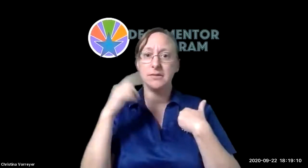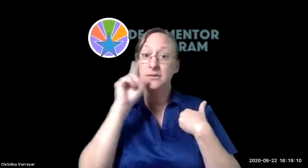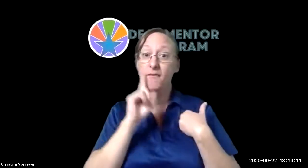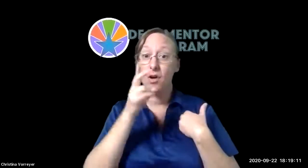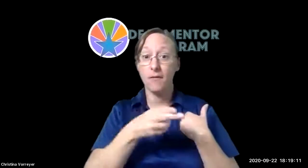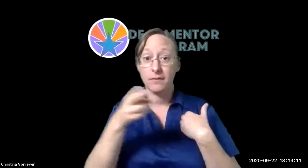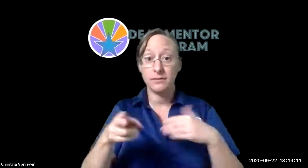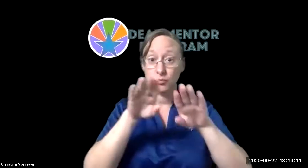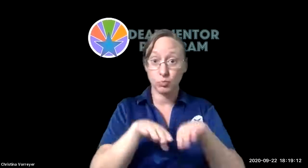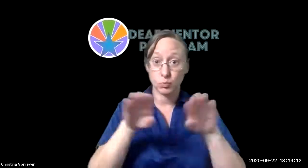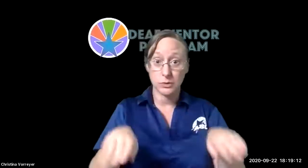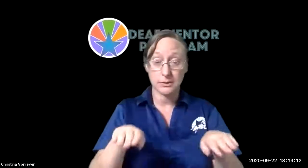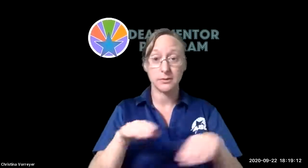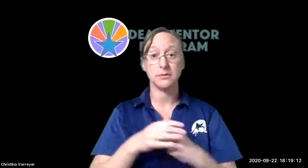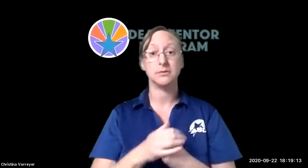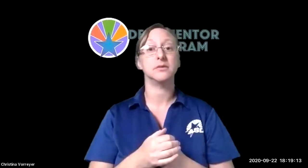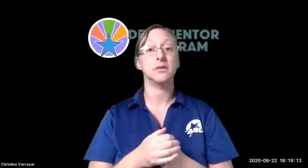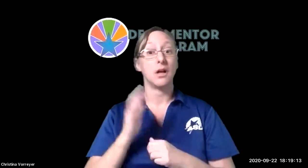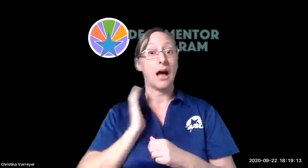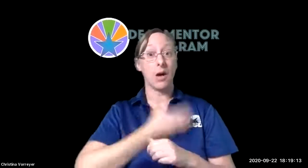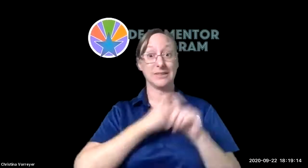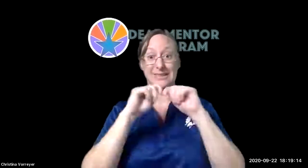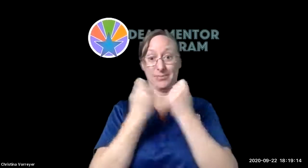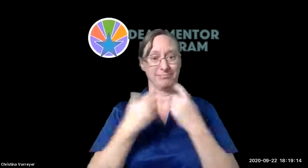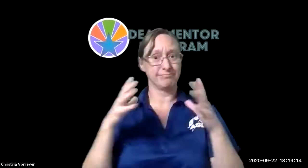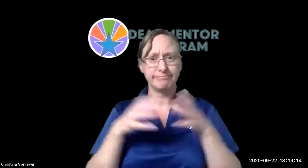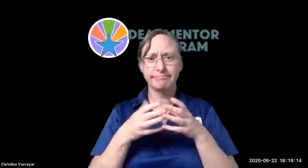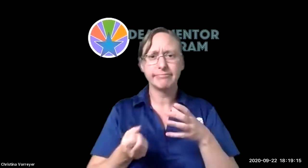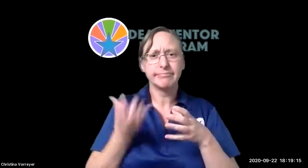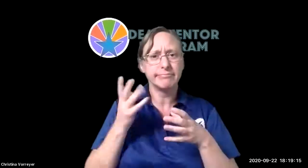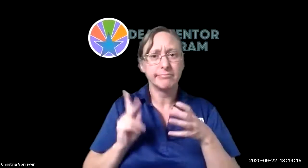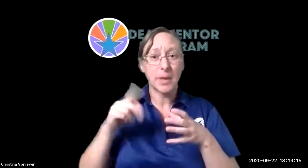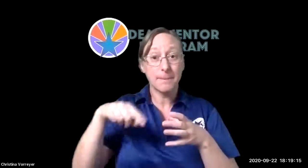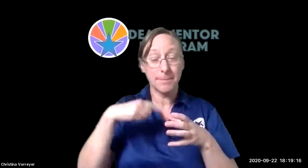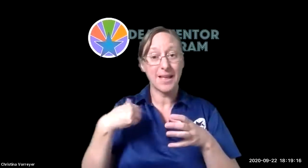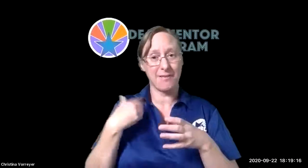from the ages of birth to five who are deaf or hard of hearing thank